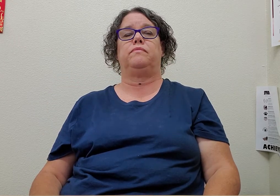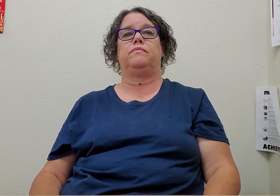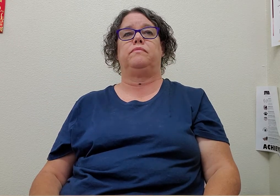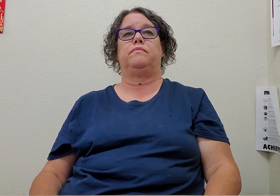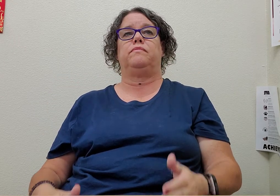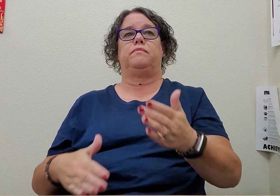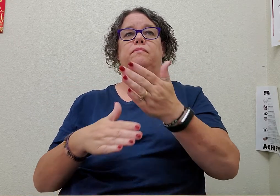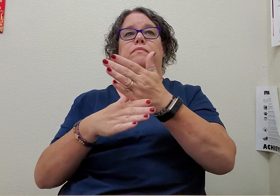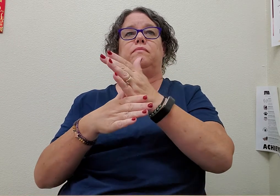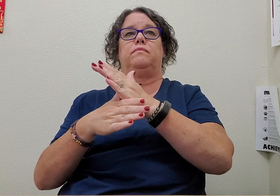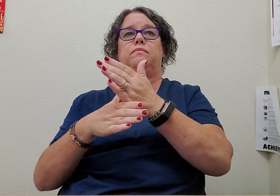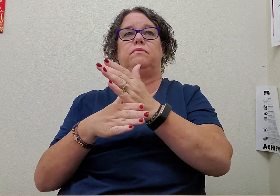moderately small